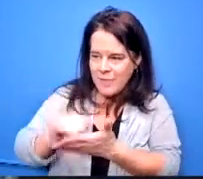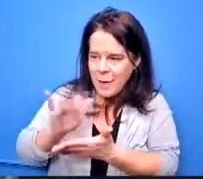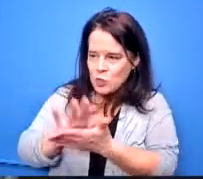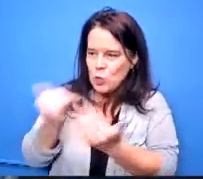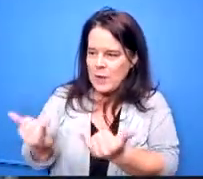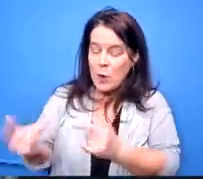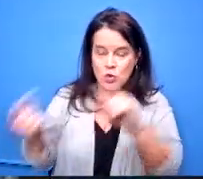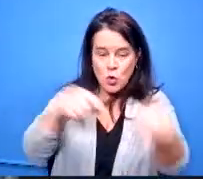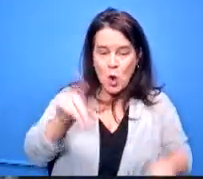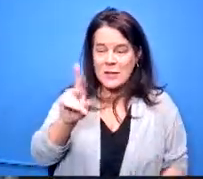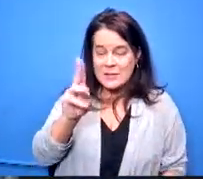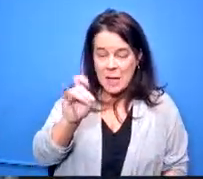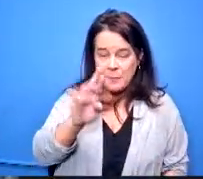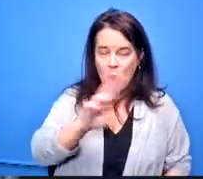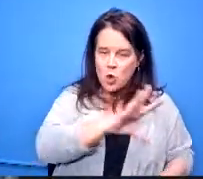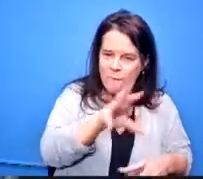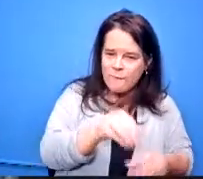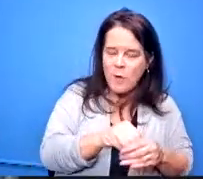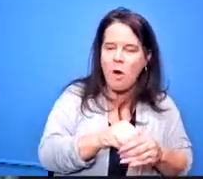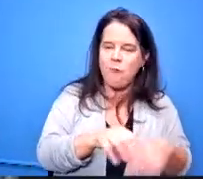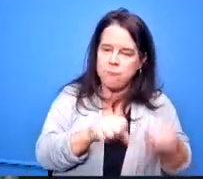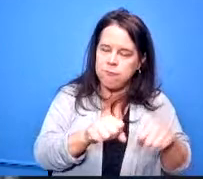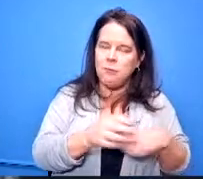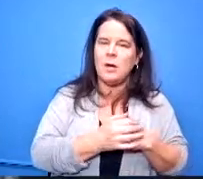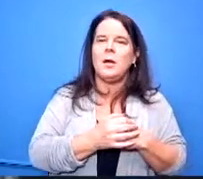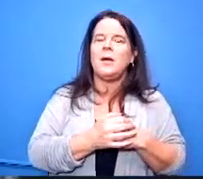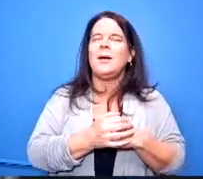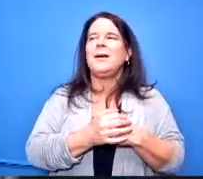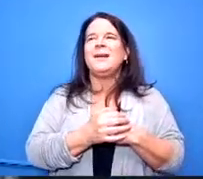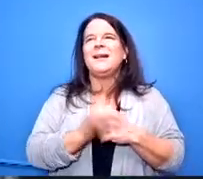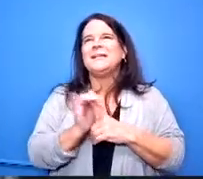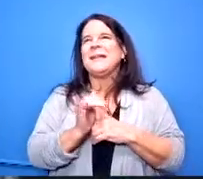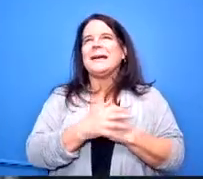especially seeing how we're going to be fighting for staff so i don't know if there's answers but